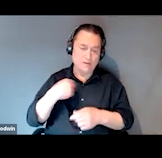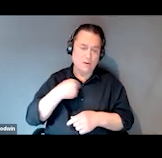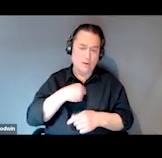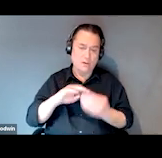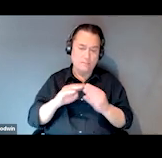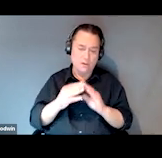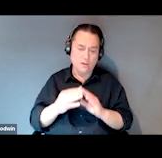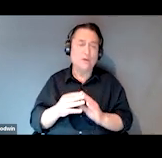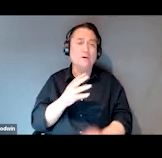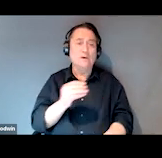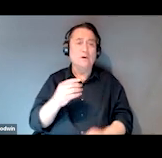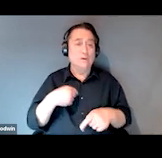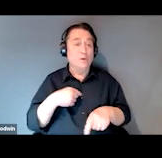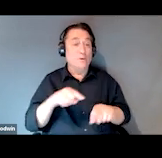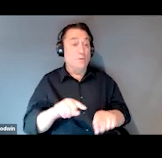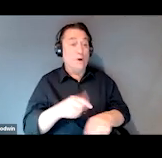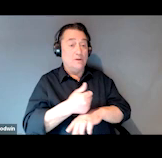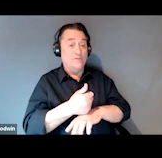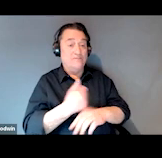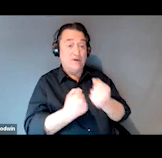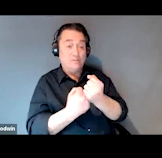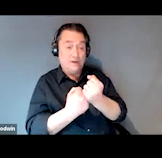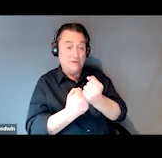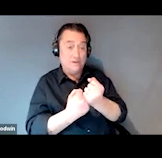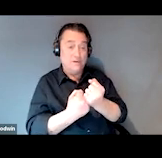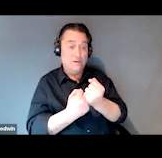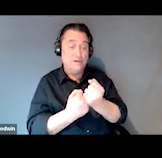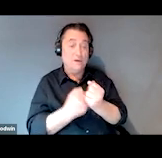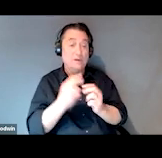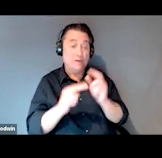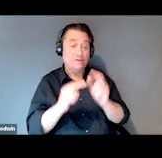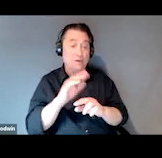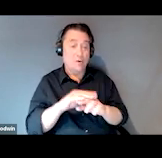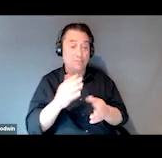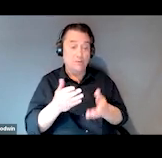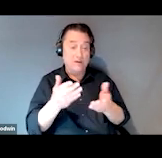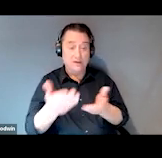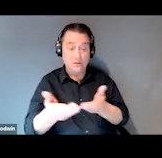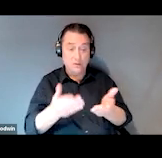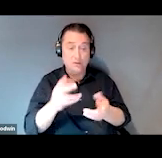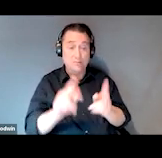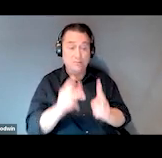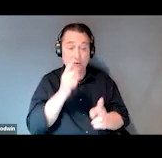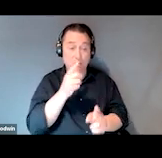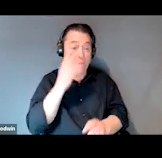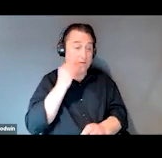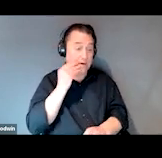And while our foundation is primarily built on providing services to those who are experiencing homelessness,